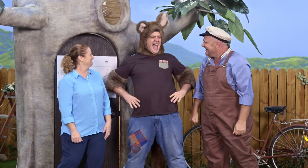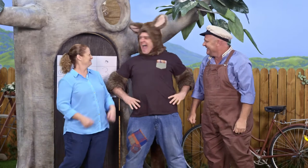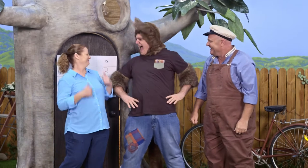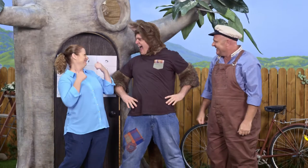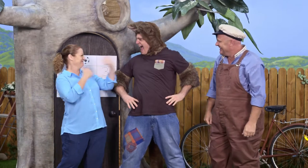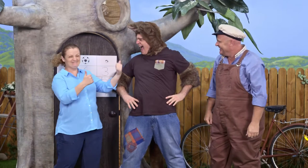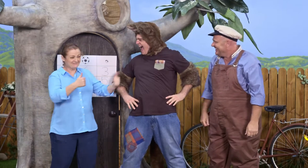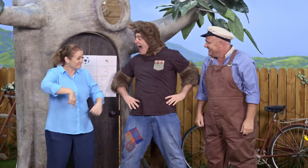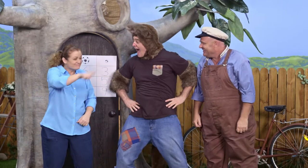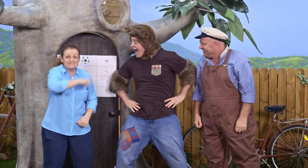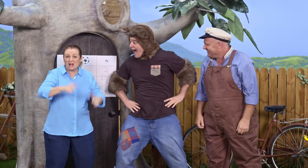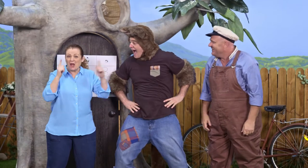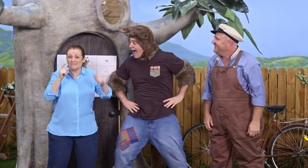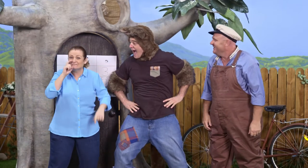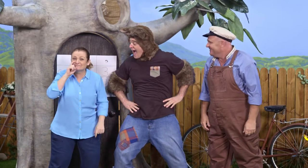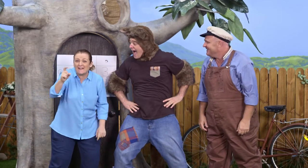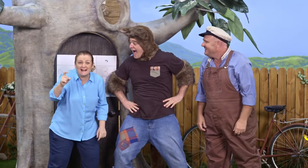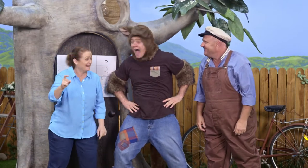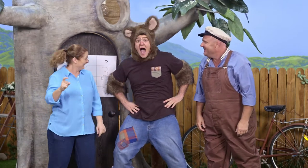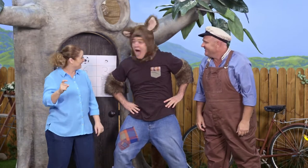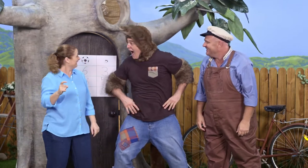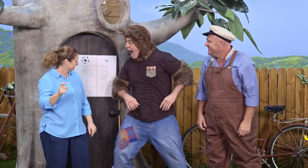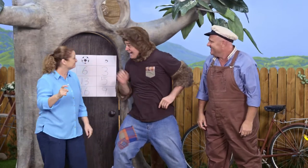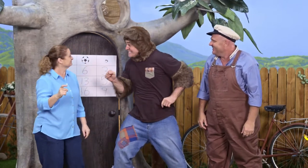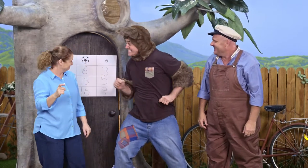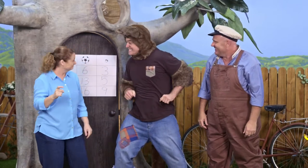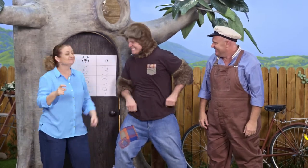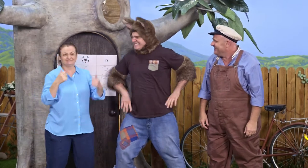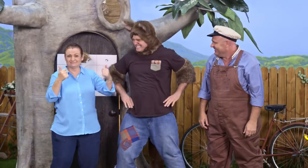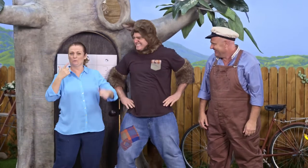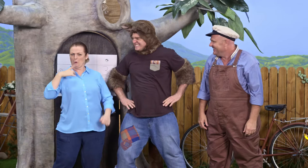That's great! We've had so much fun today, haven't we? Oh, yeah!